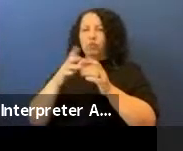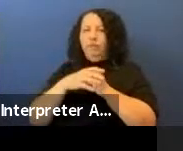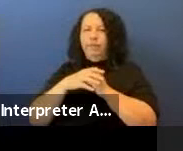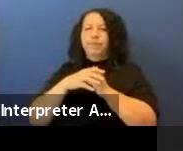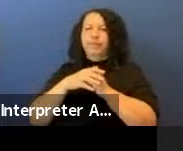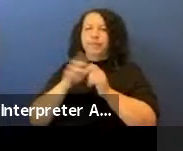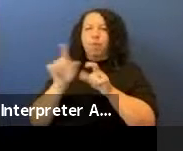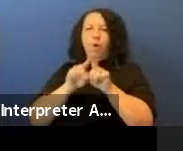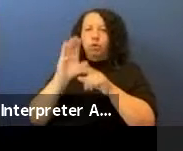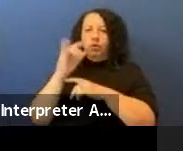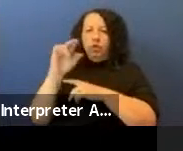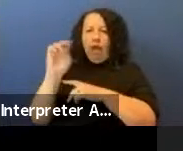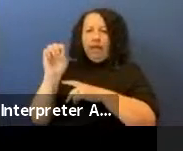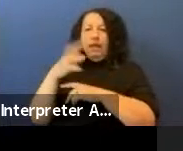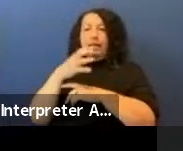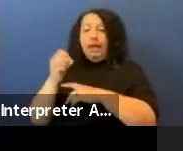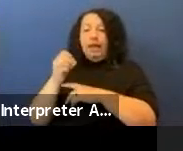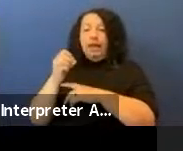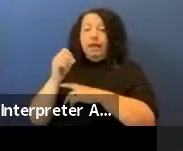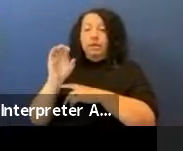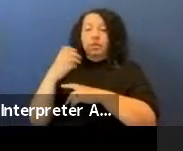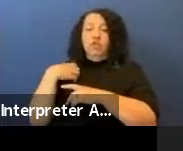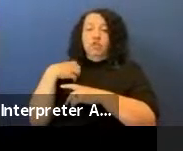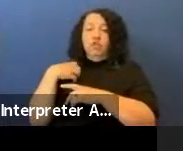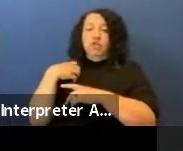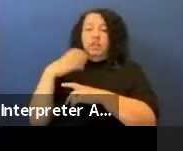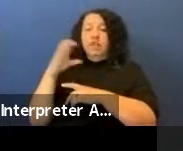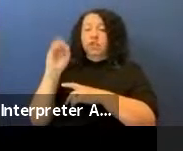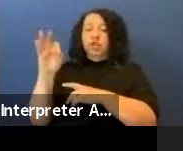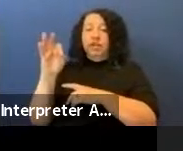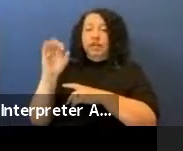and she stands in water.